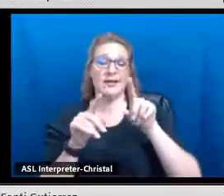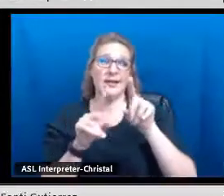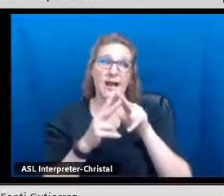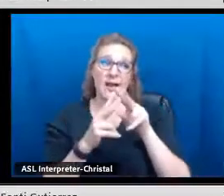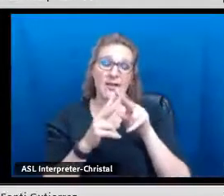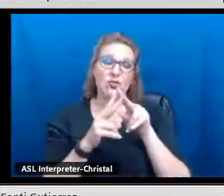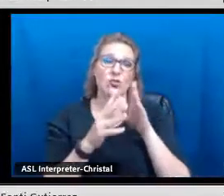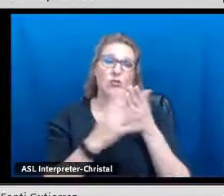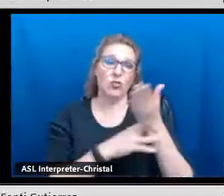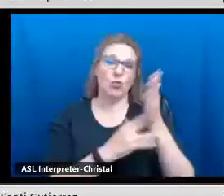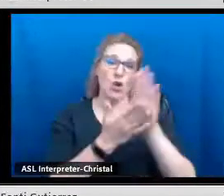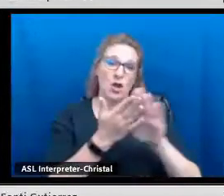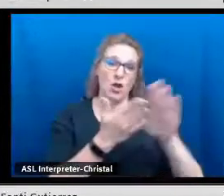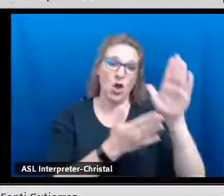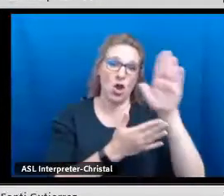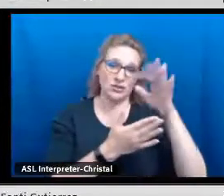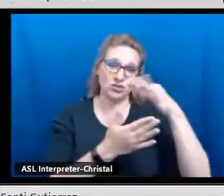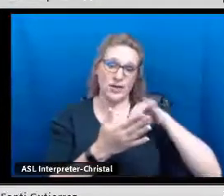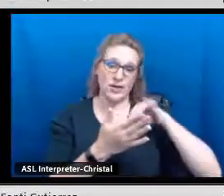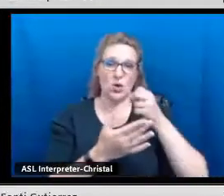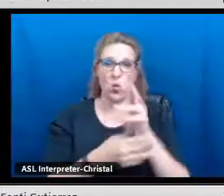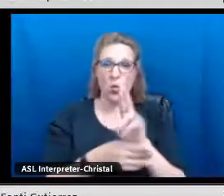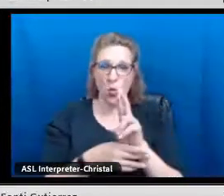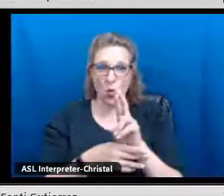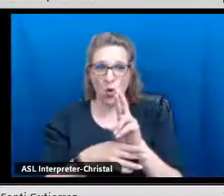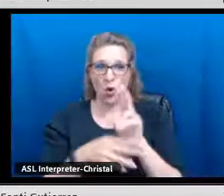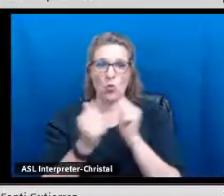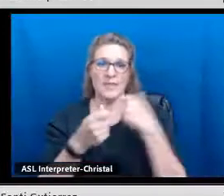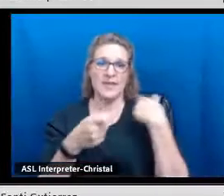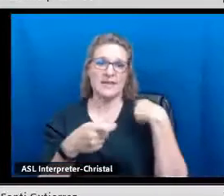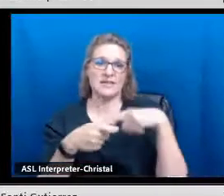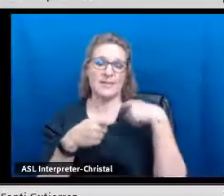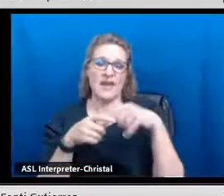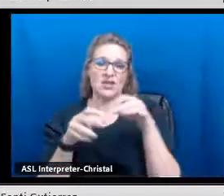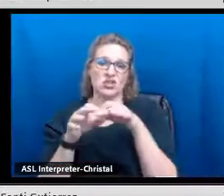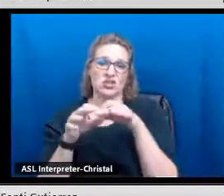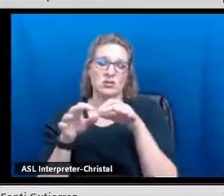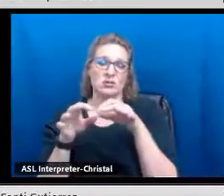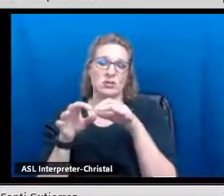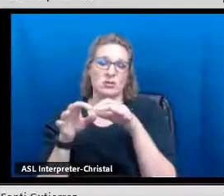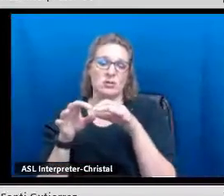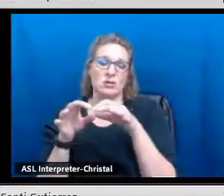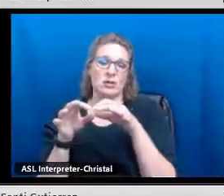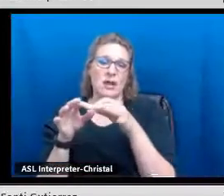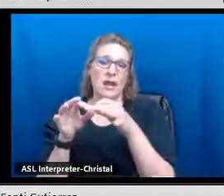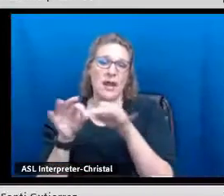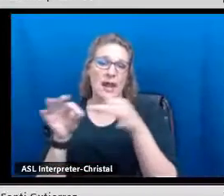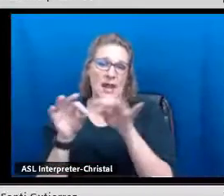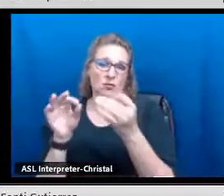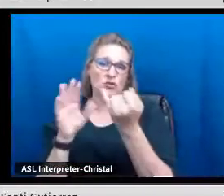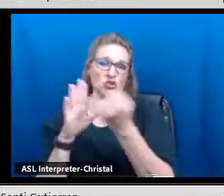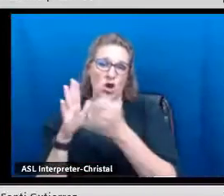they would have to pick up that additional credit either as a college credit or with